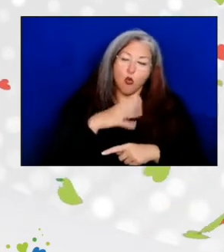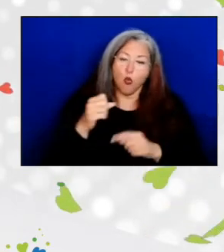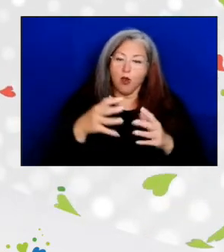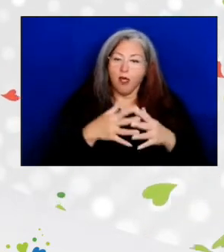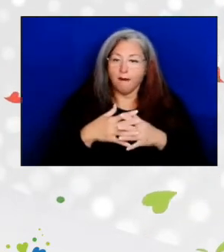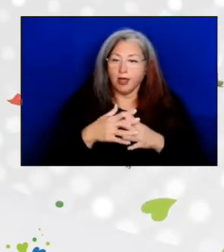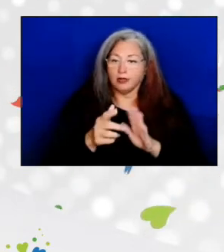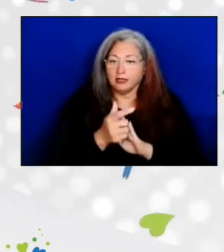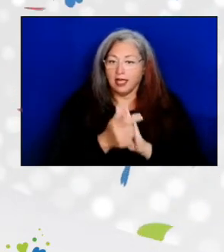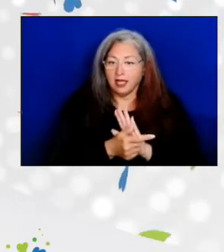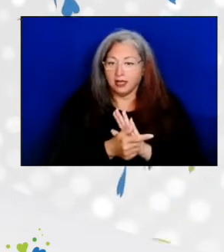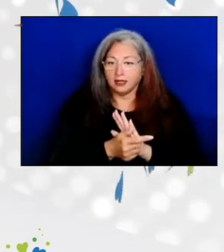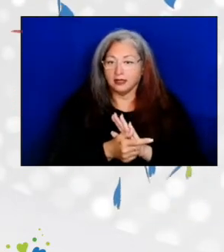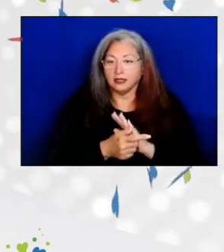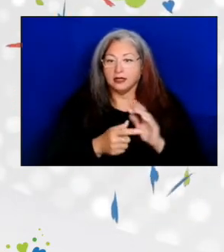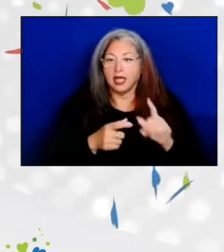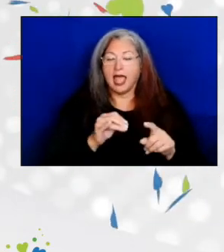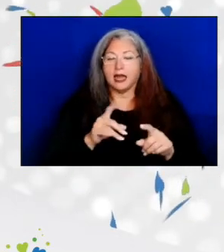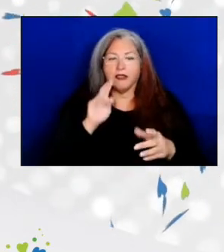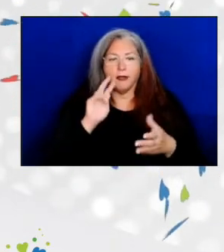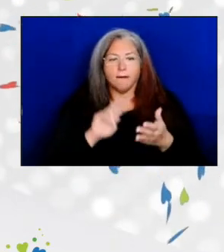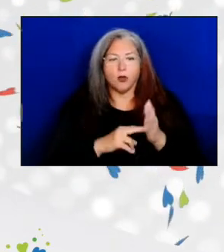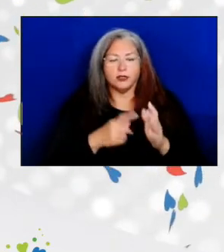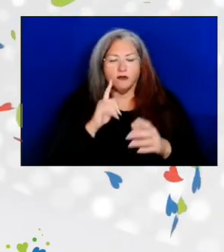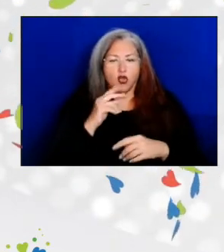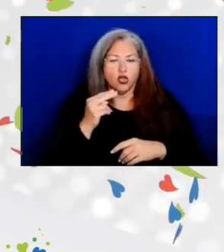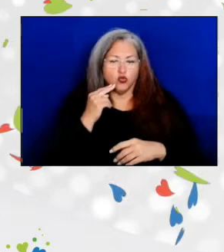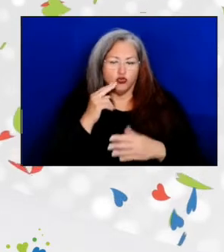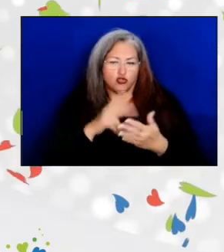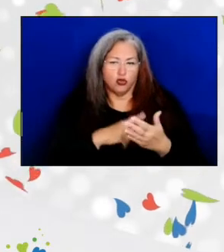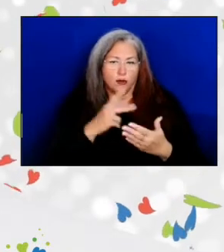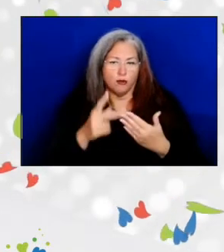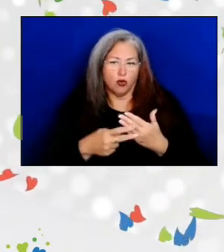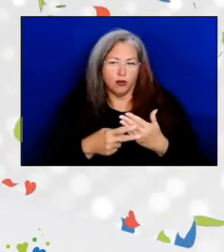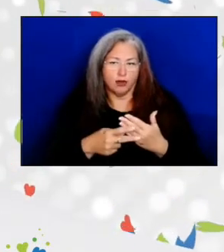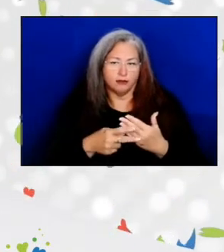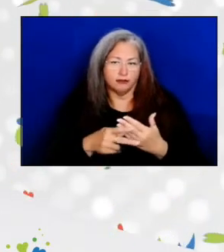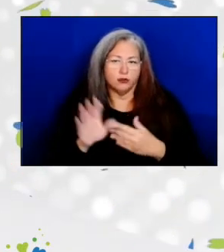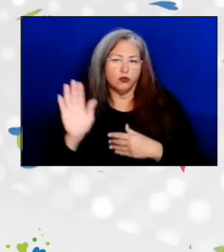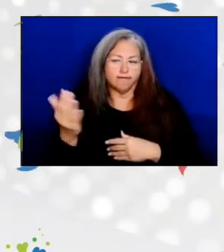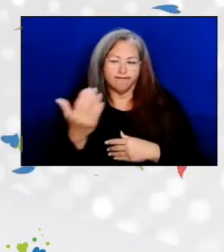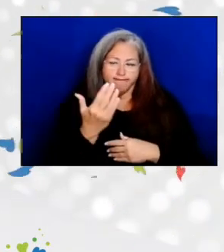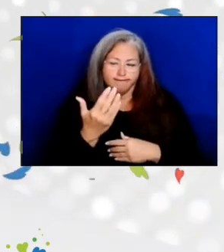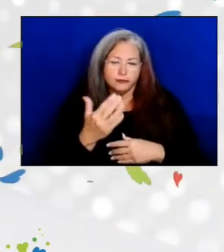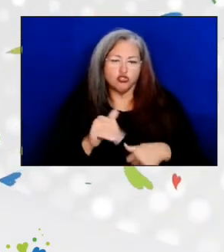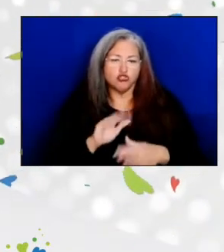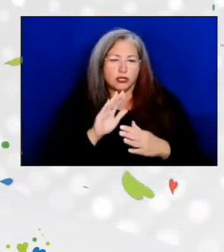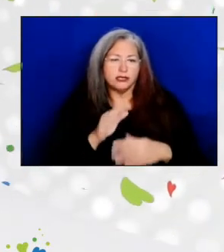and the purposes of the nutrition program, addressing hunger, food insecurity,